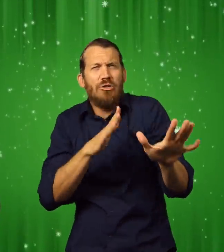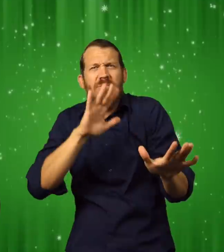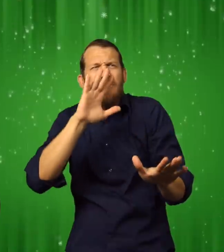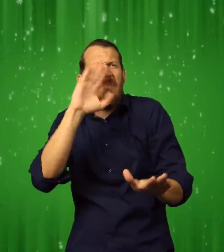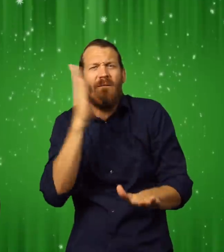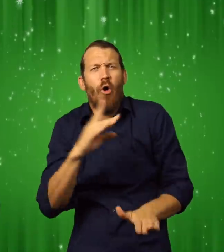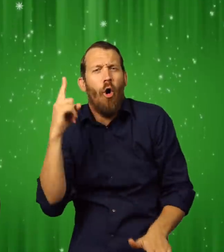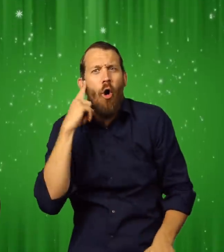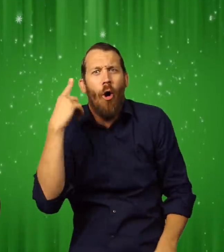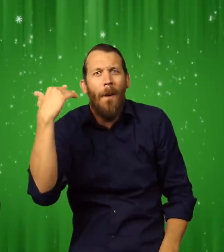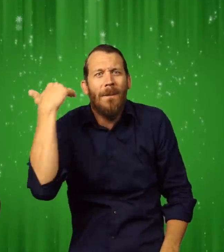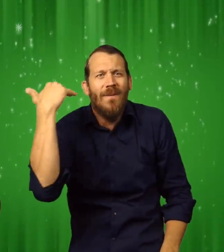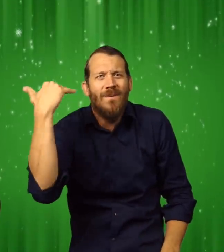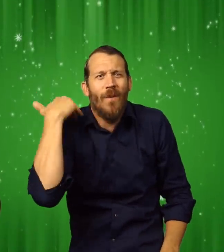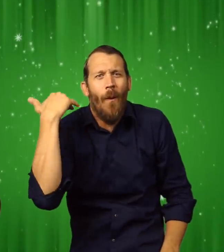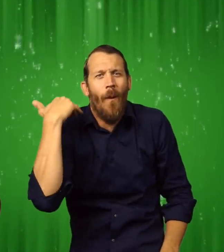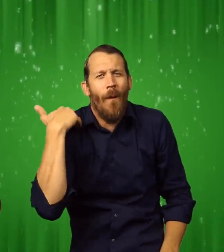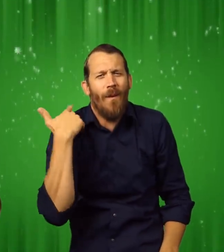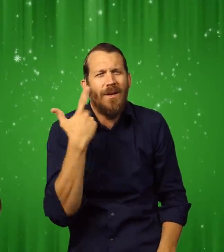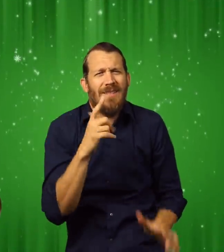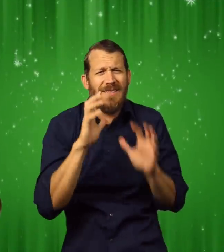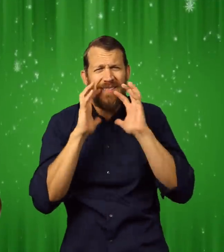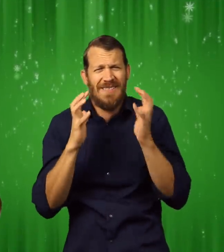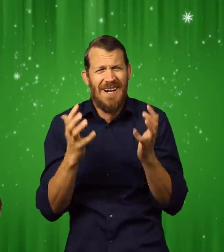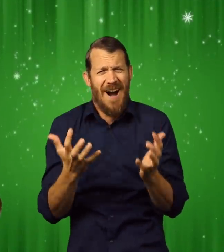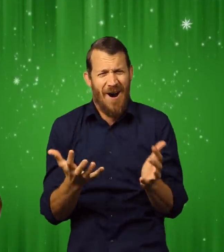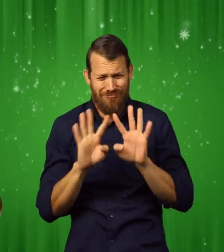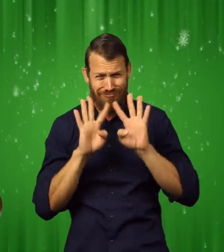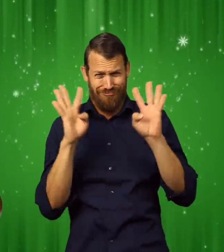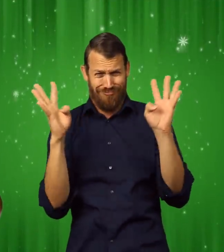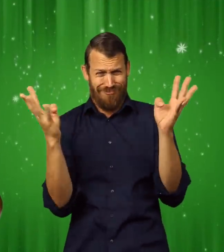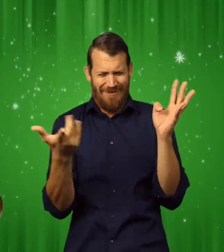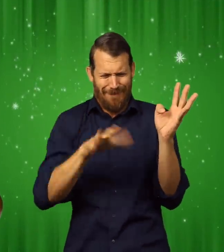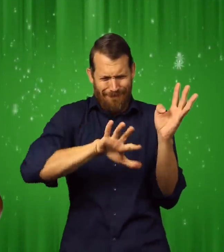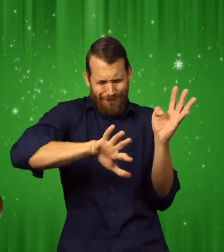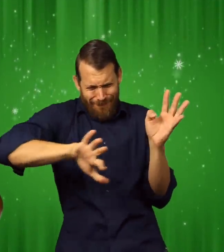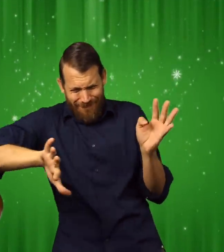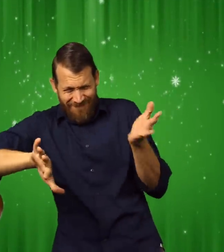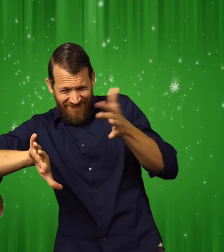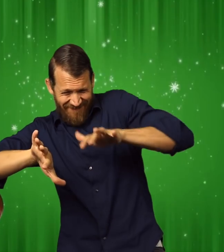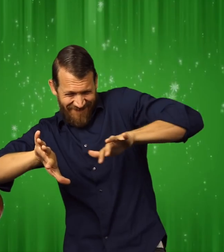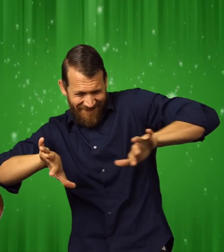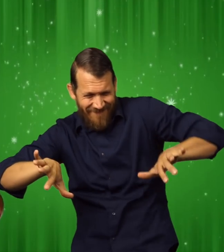It was a magical sound like nothing I ever heard.